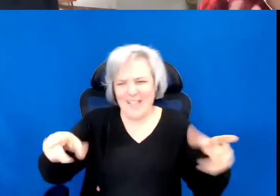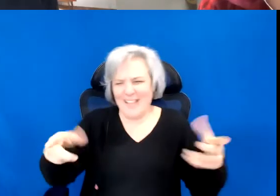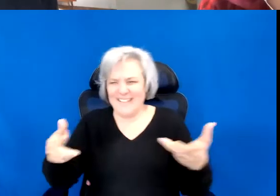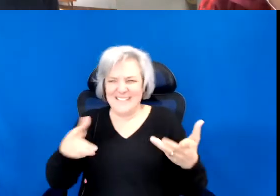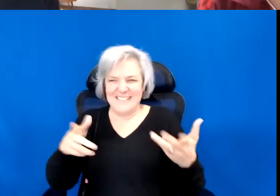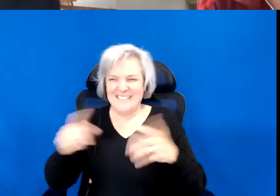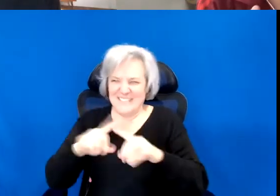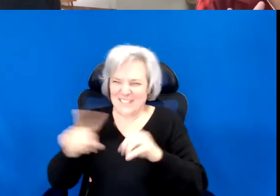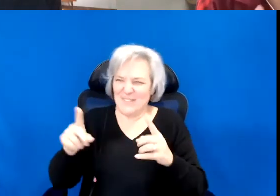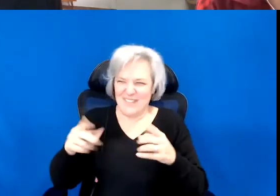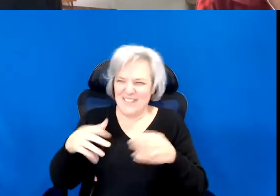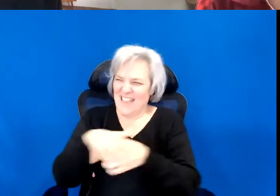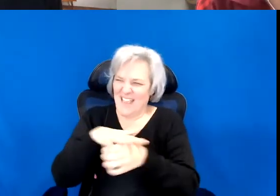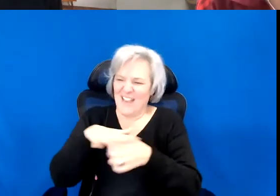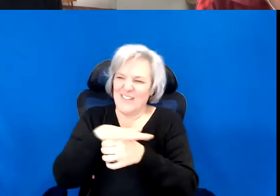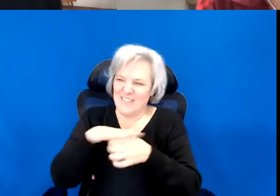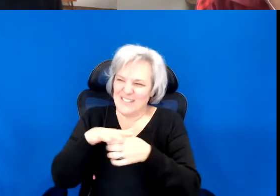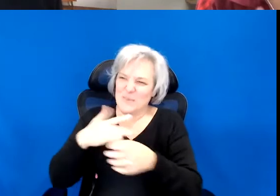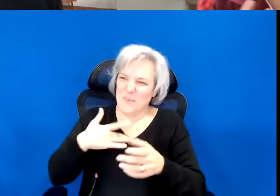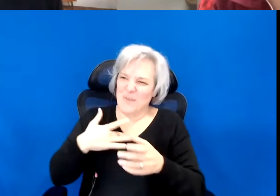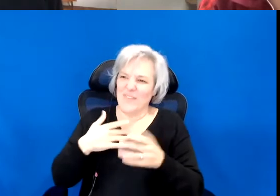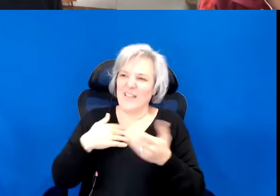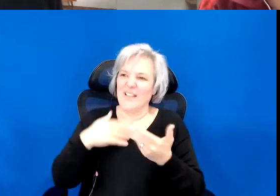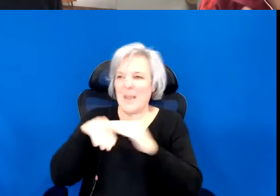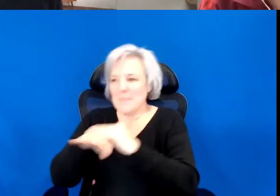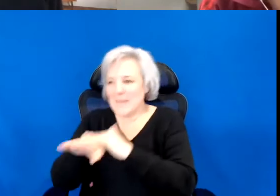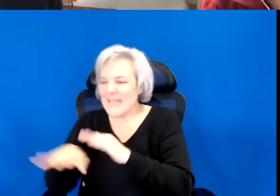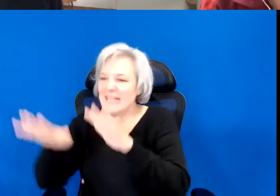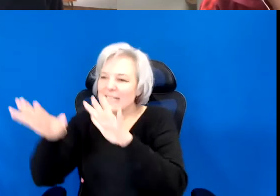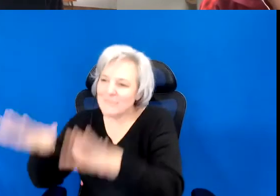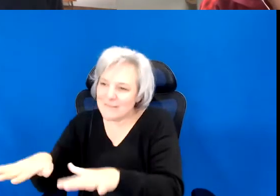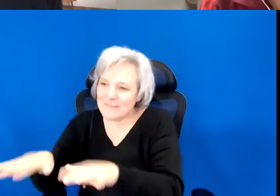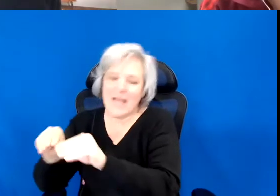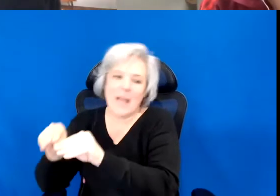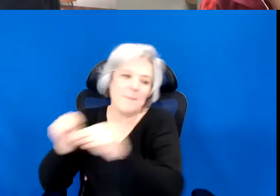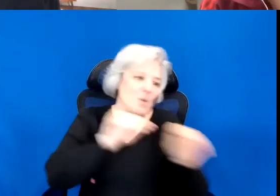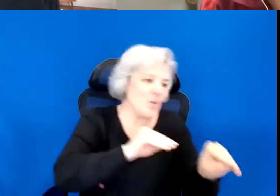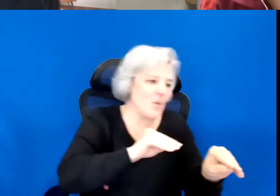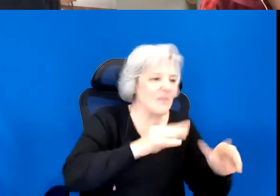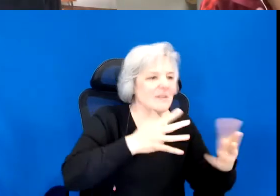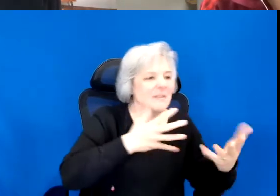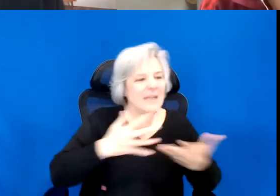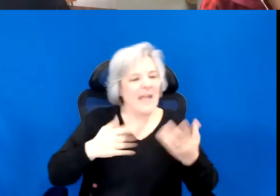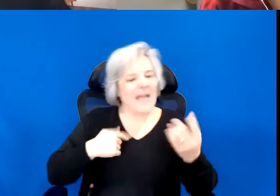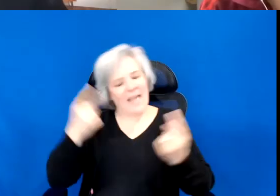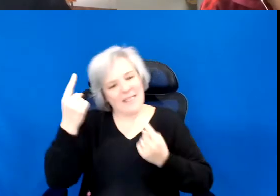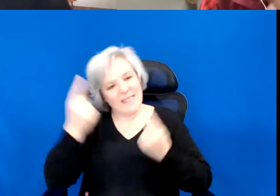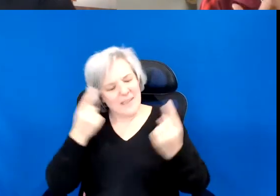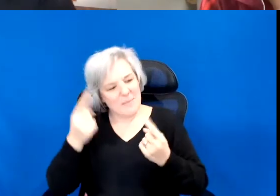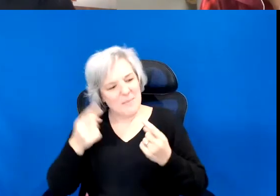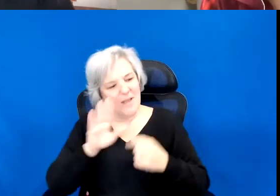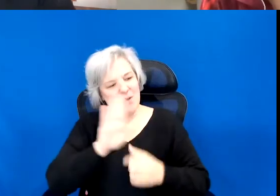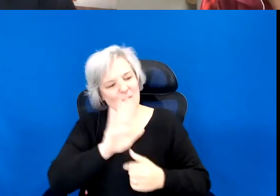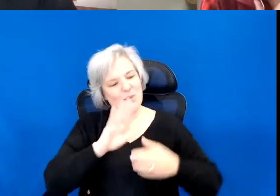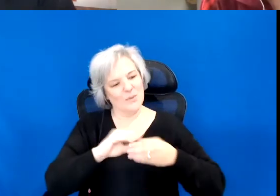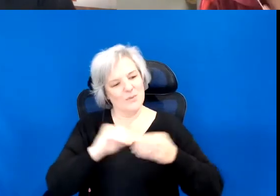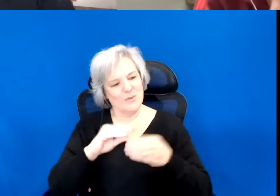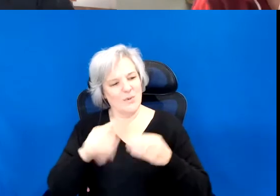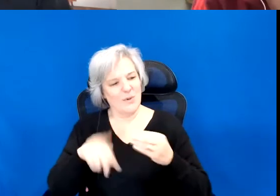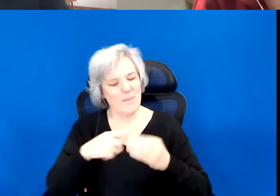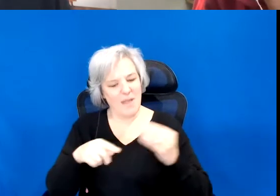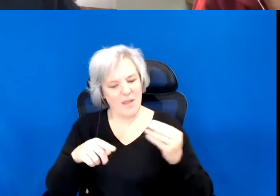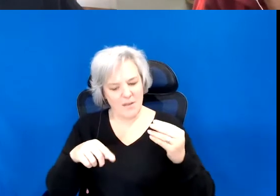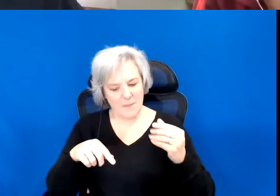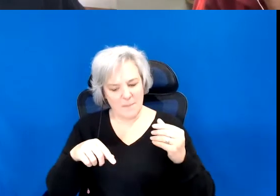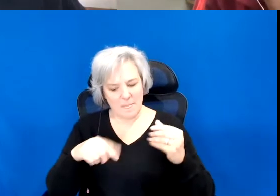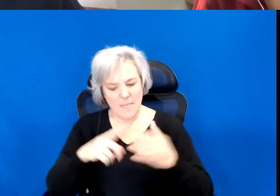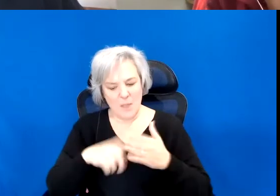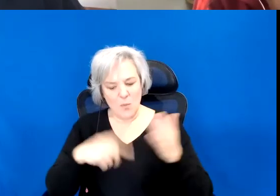And I think there is something to, about what you are offering in particular, toward your